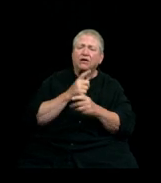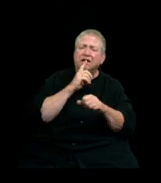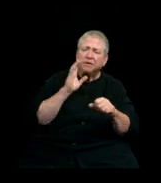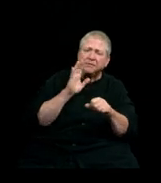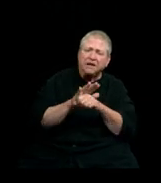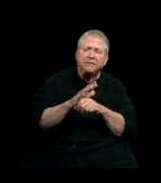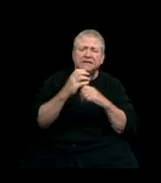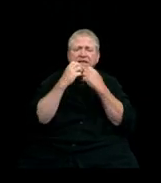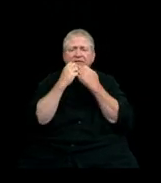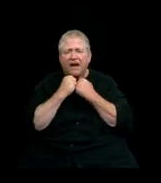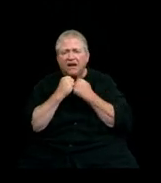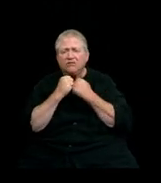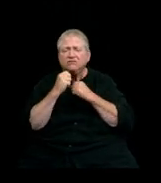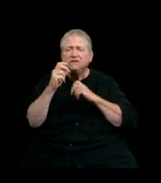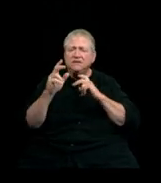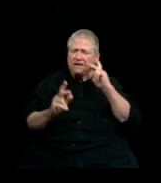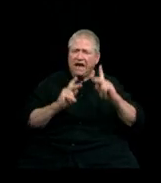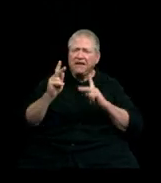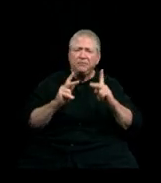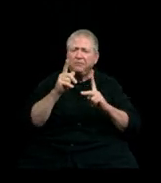the people whose dedication make this moment possible.